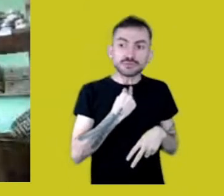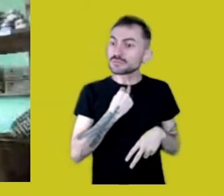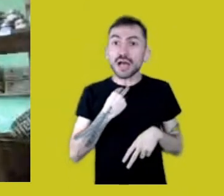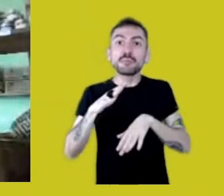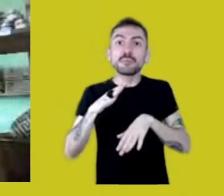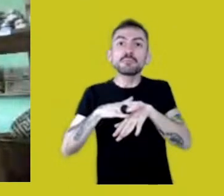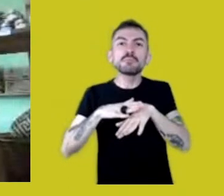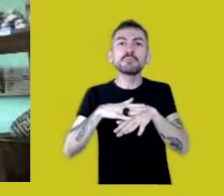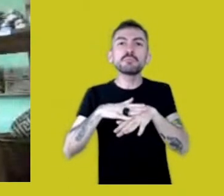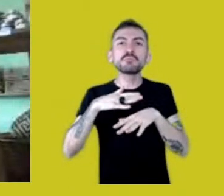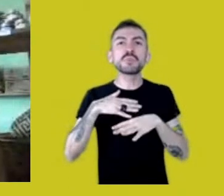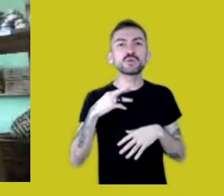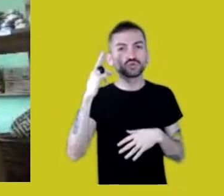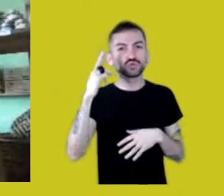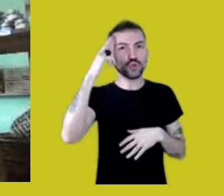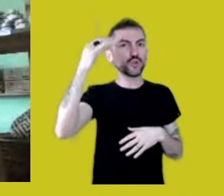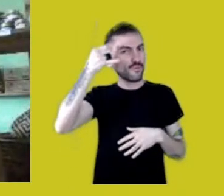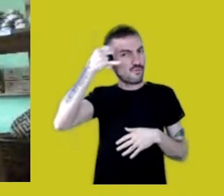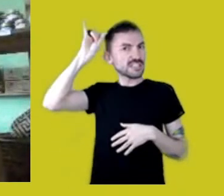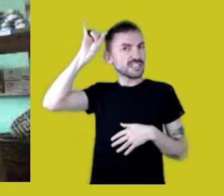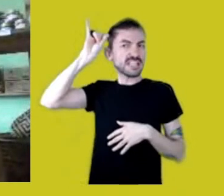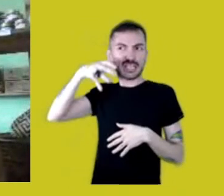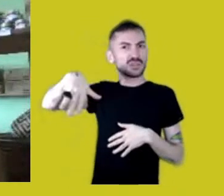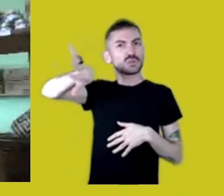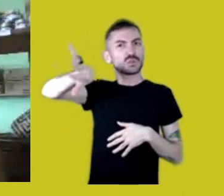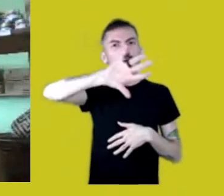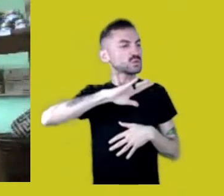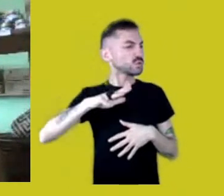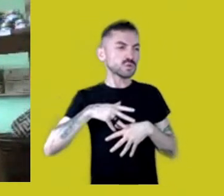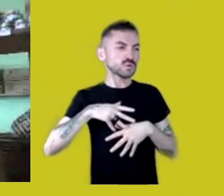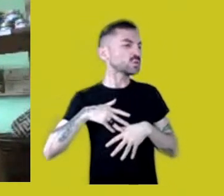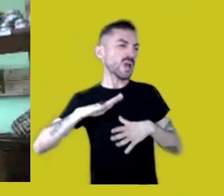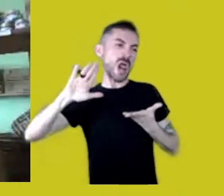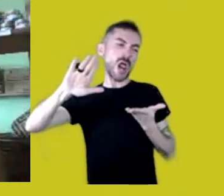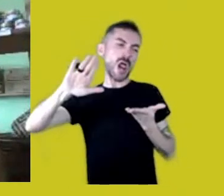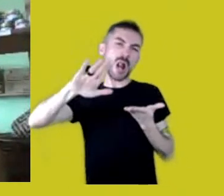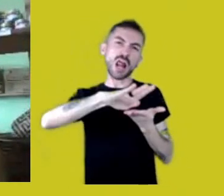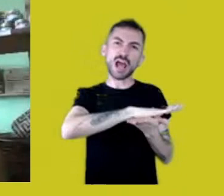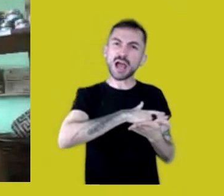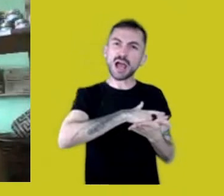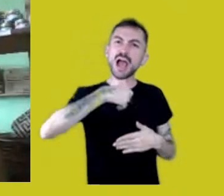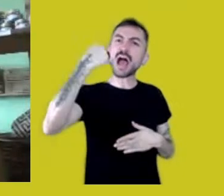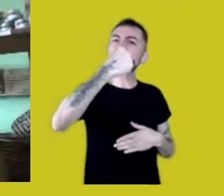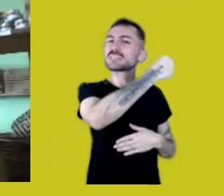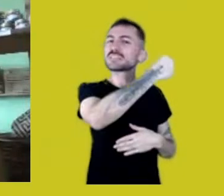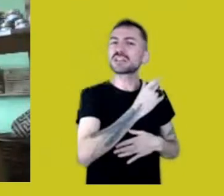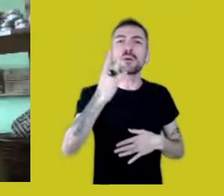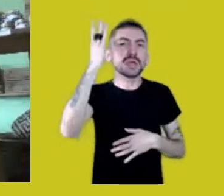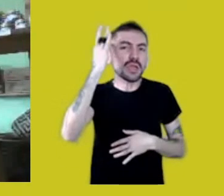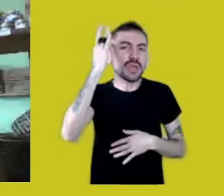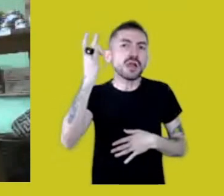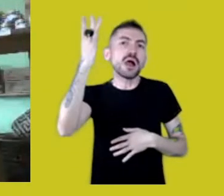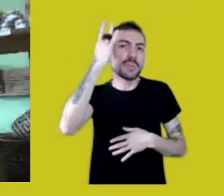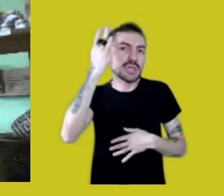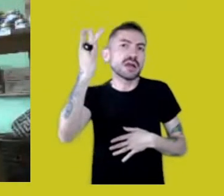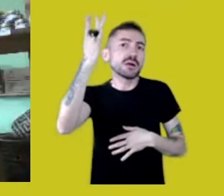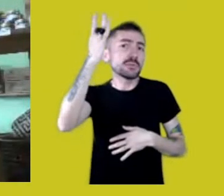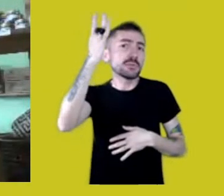They’re being murdered and violated every day. Just like all the other Native peoples of Abya Yala.